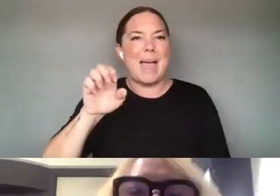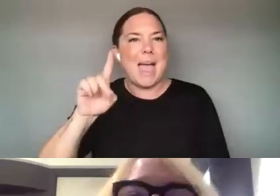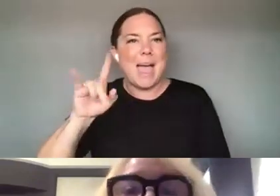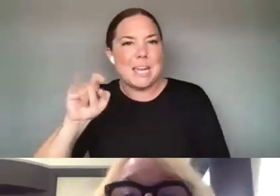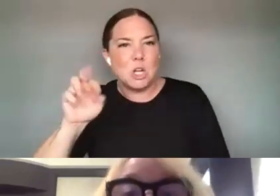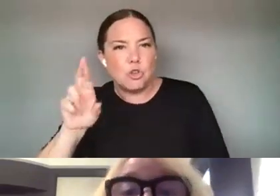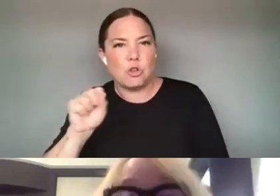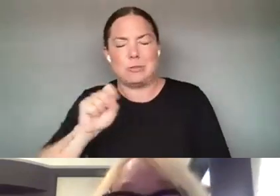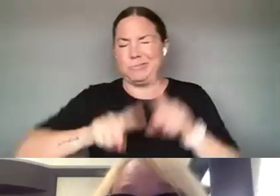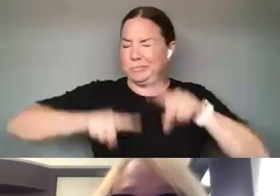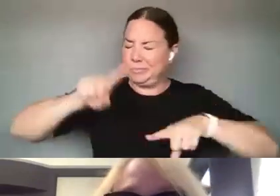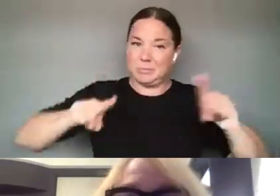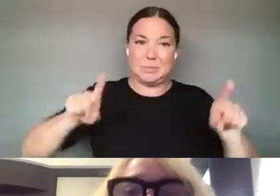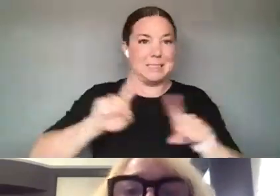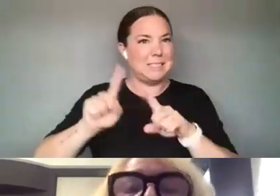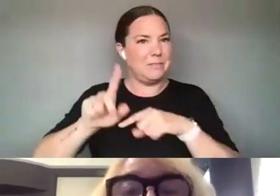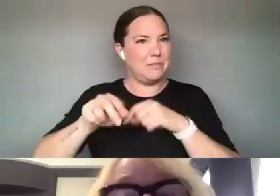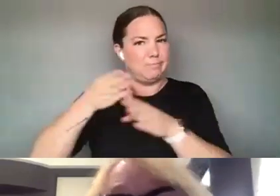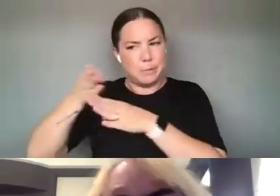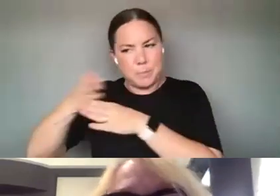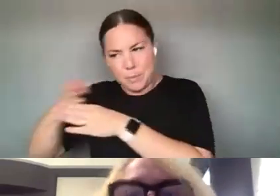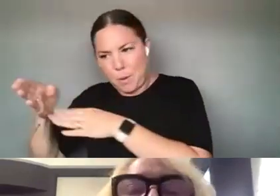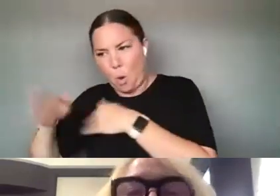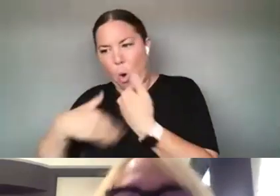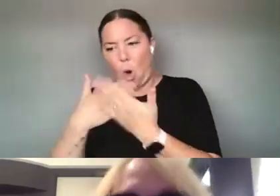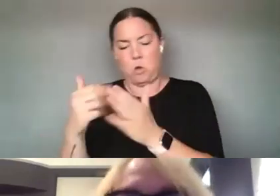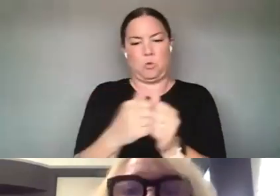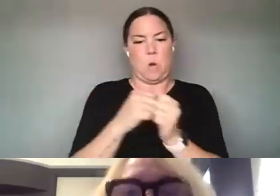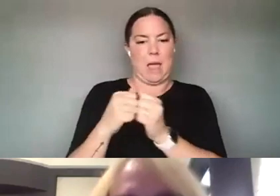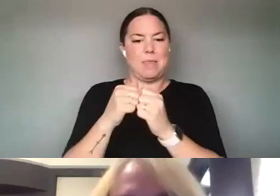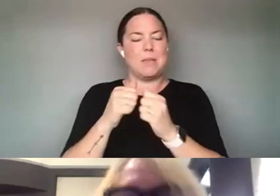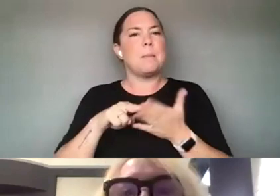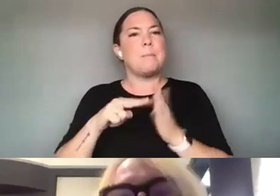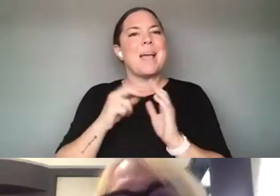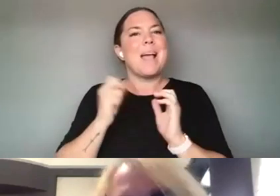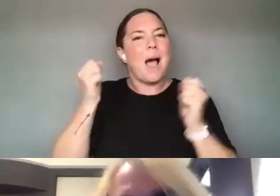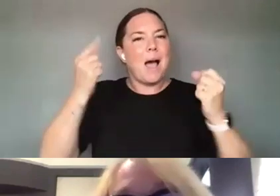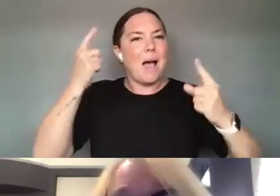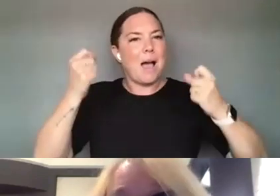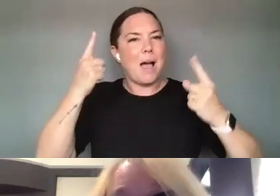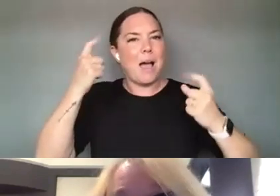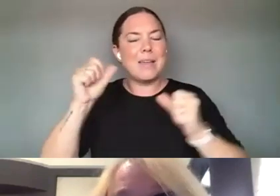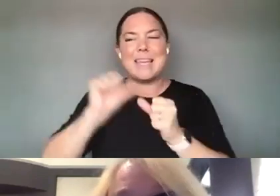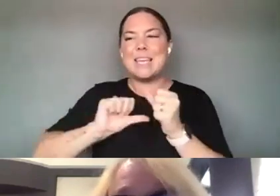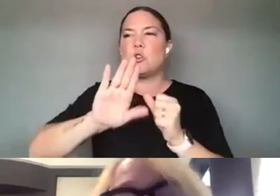THE WORK FOR THEM AND TO MAKE IT COMFORTABLE FOR THEM TO APPROACH TECHNOLOGY ARTISTS. SO THAT WAS A